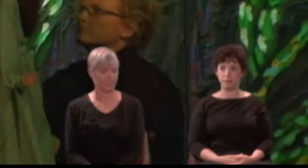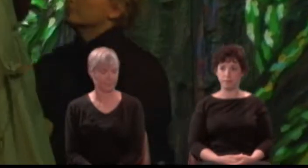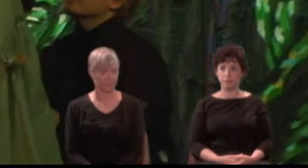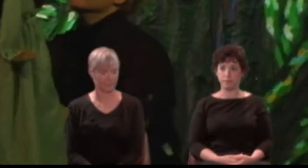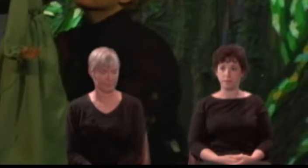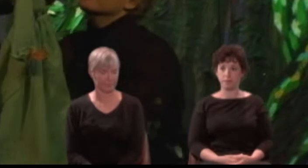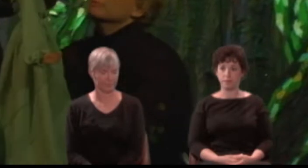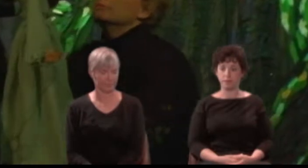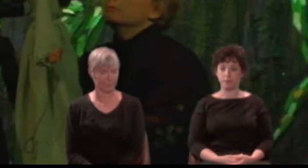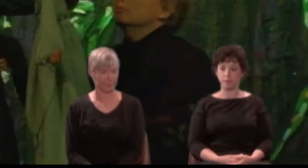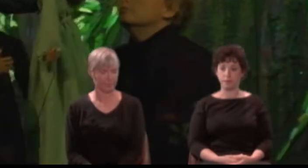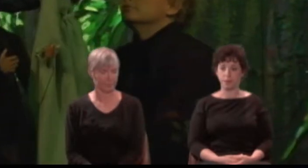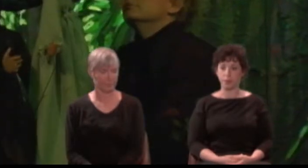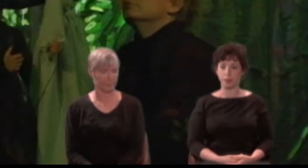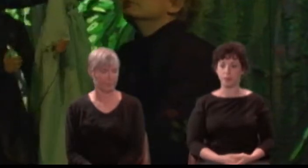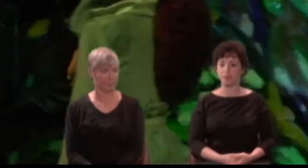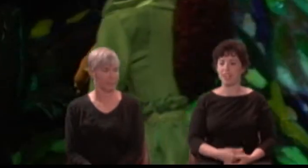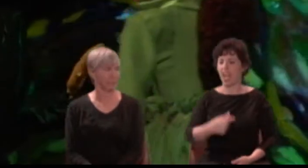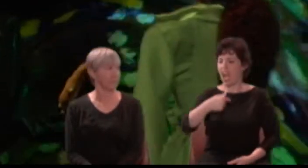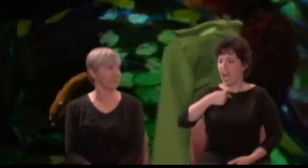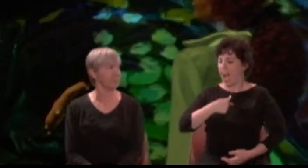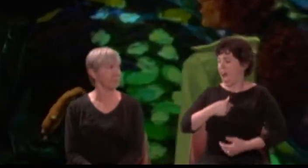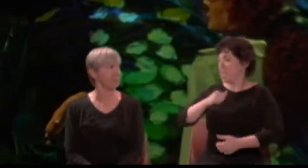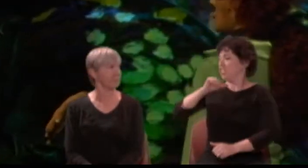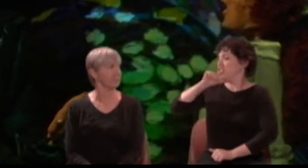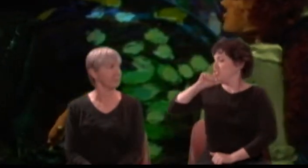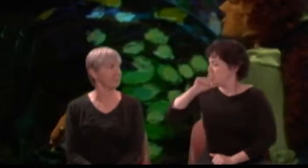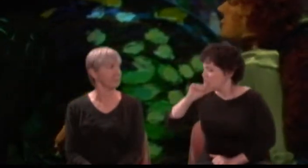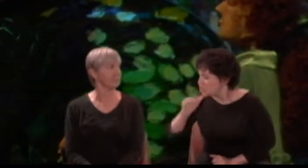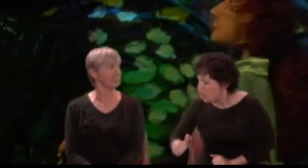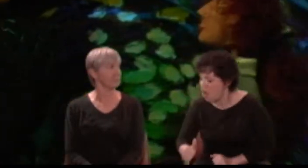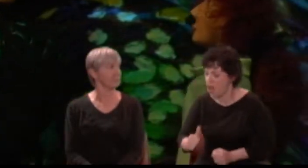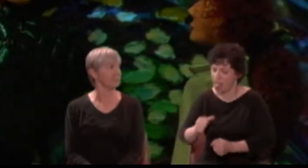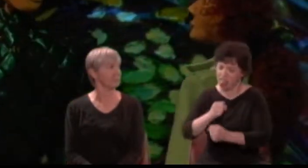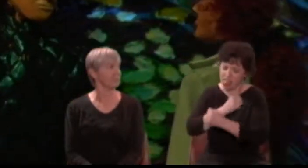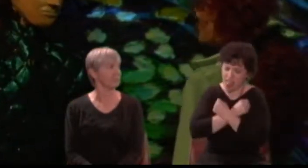Demetrius: I love thee not: therefore pursue me not.